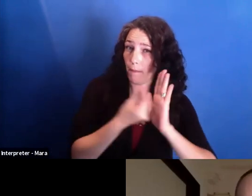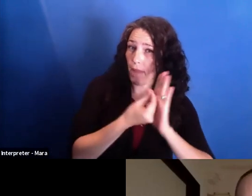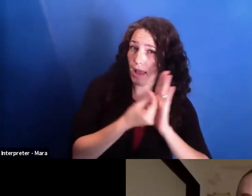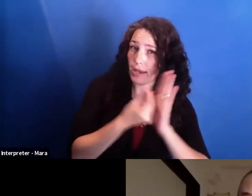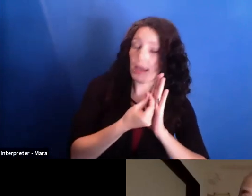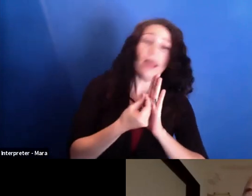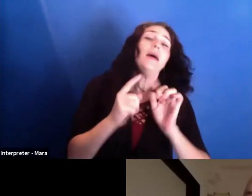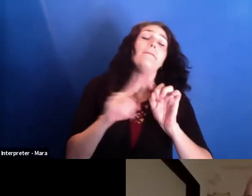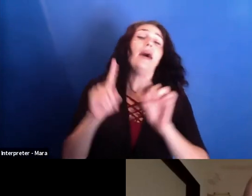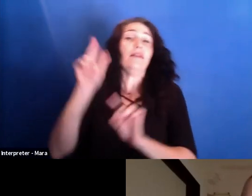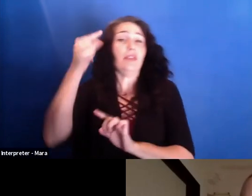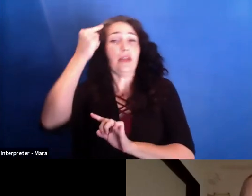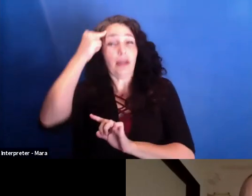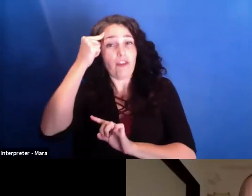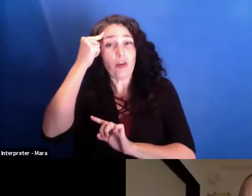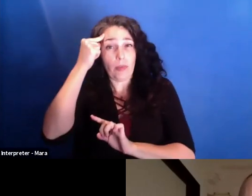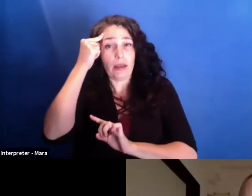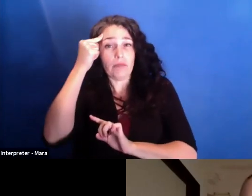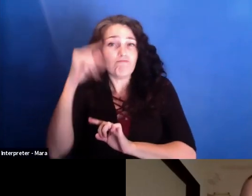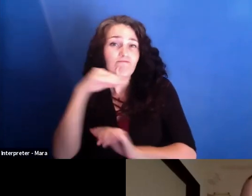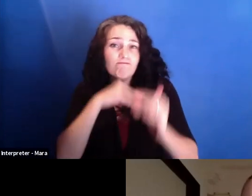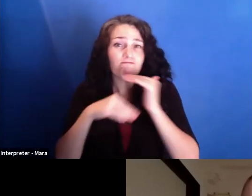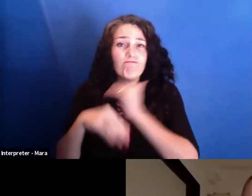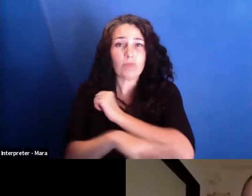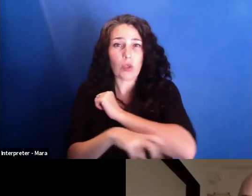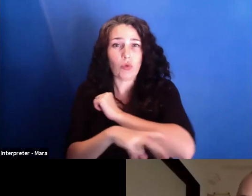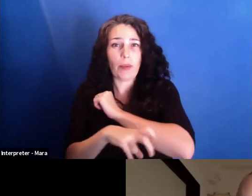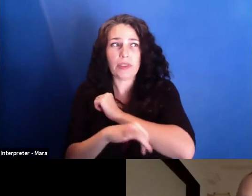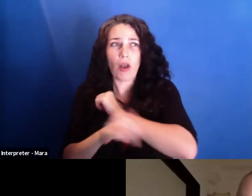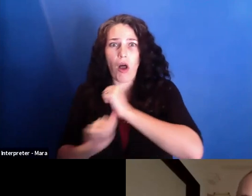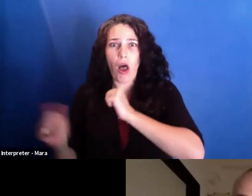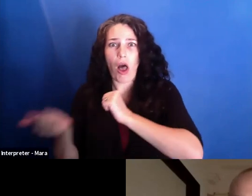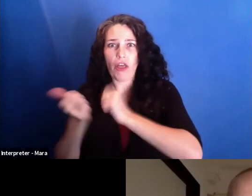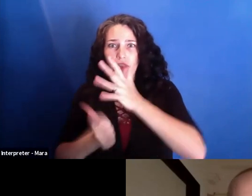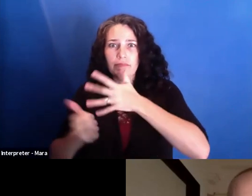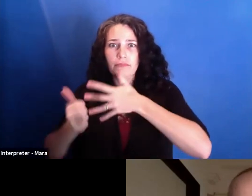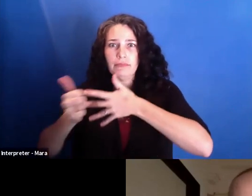and authorities are corrupt, that means that this is a result of it,